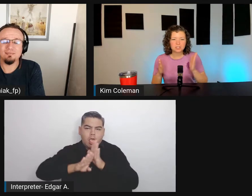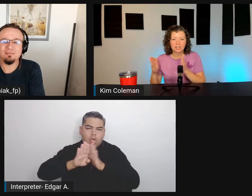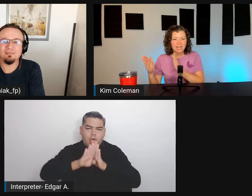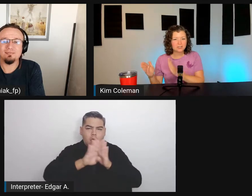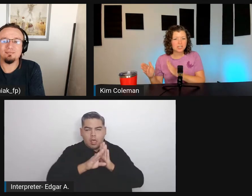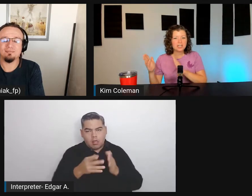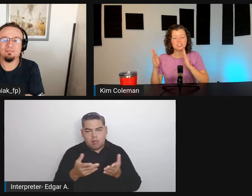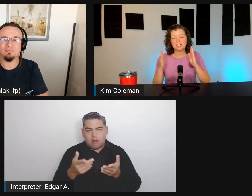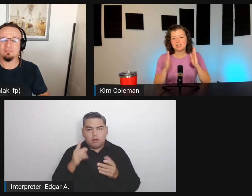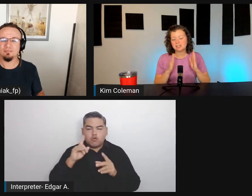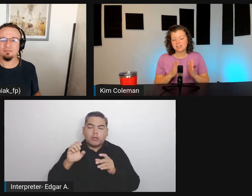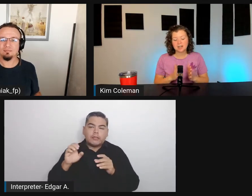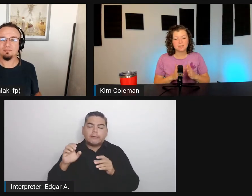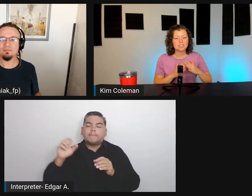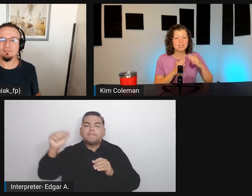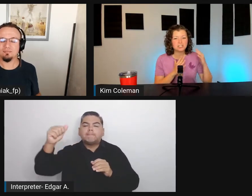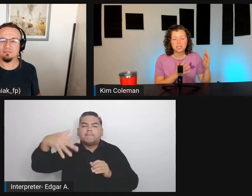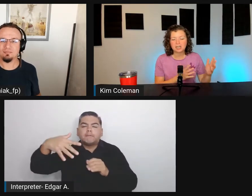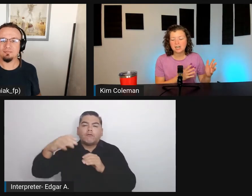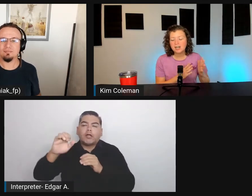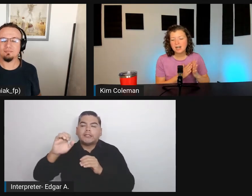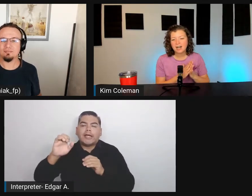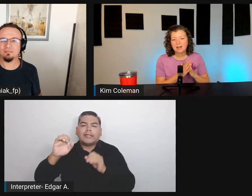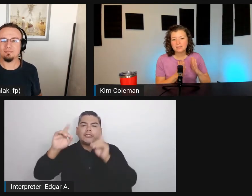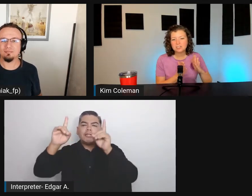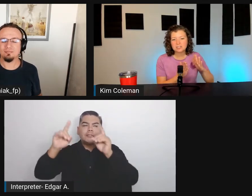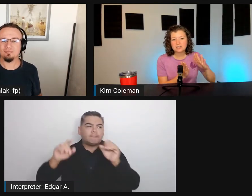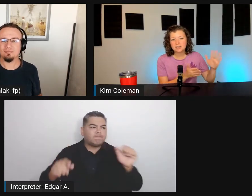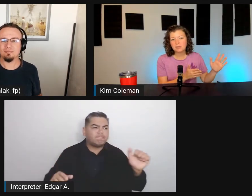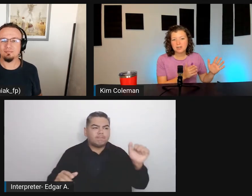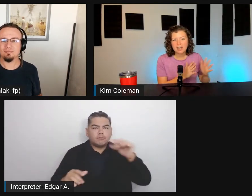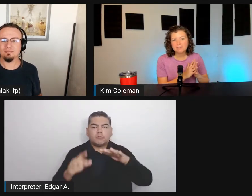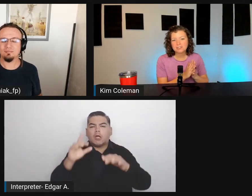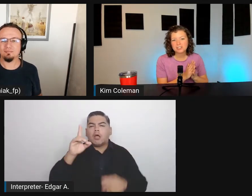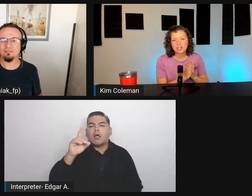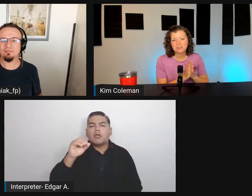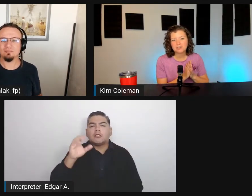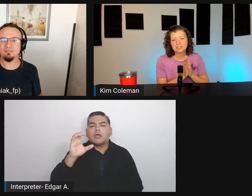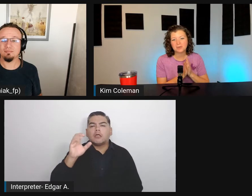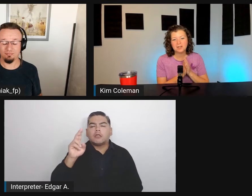to like education, to documentation, just to community efforts in general.